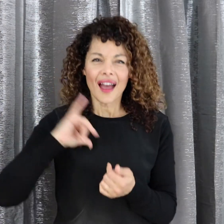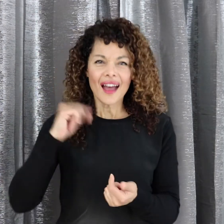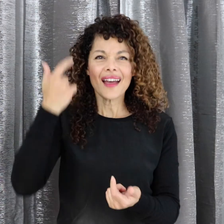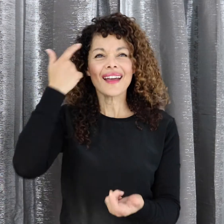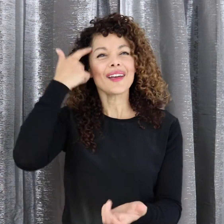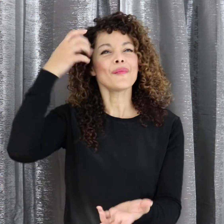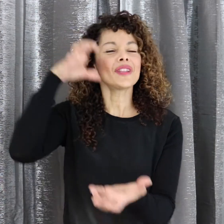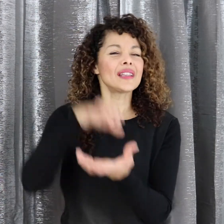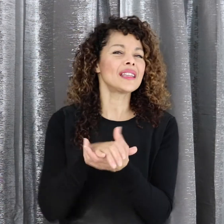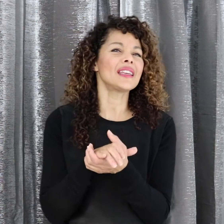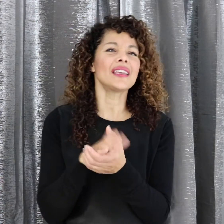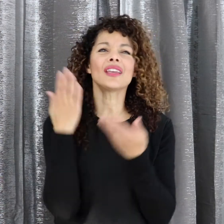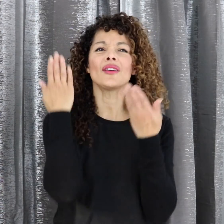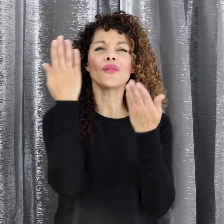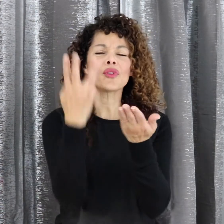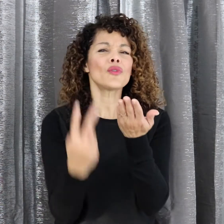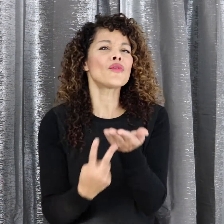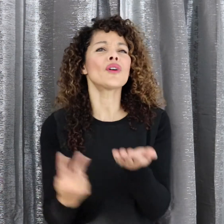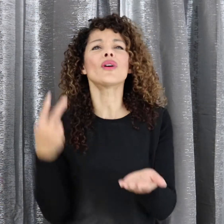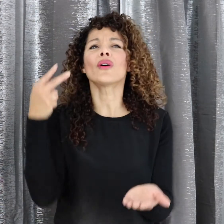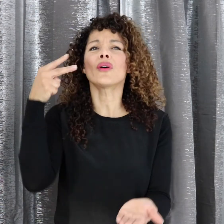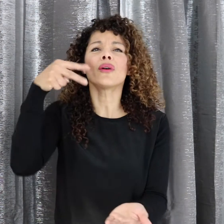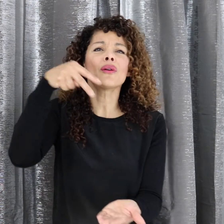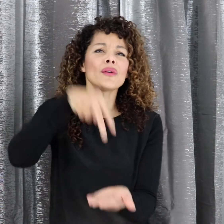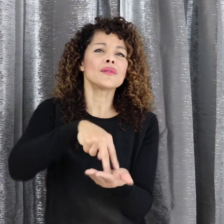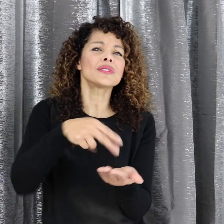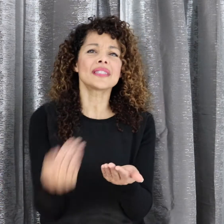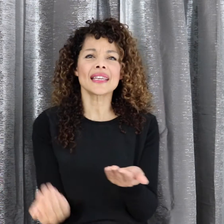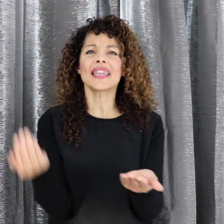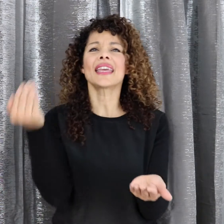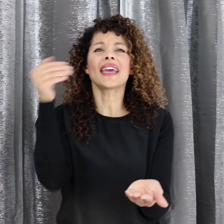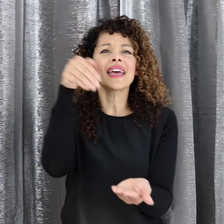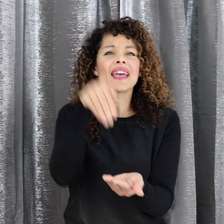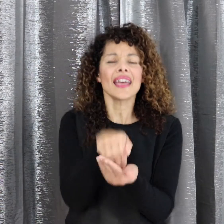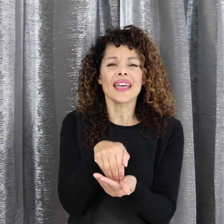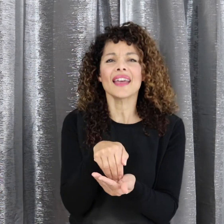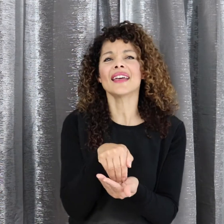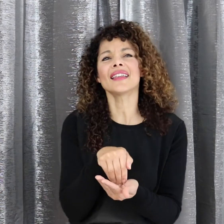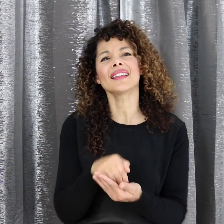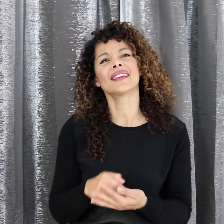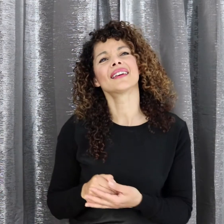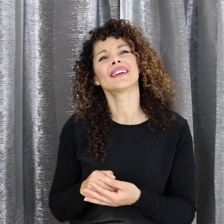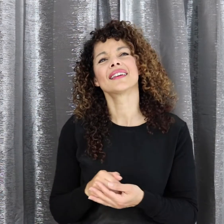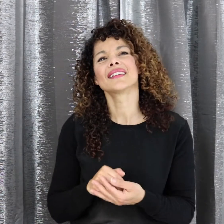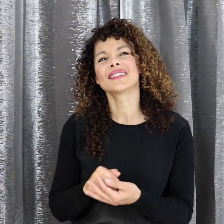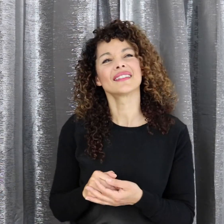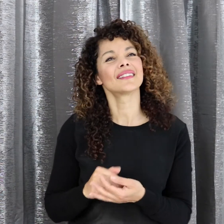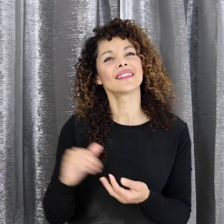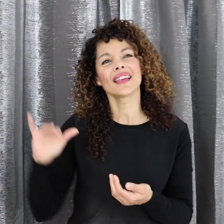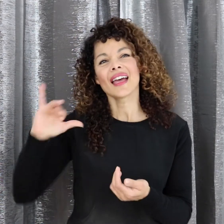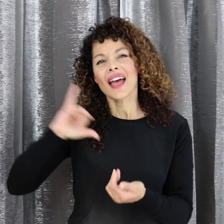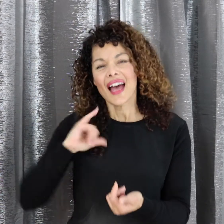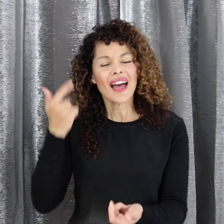I believe You rose again